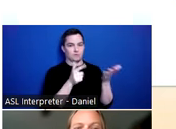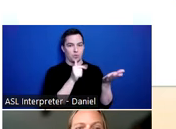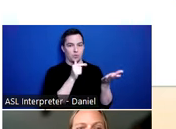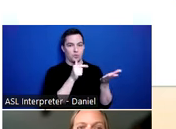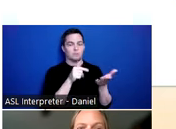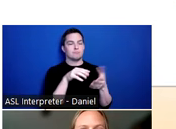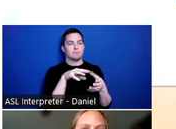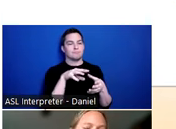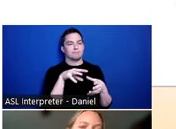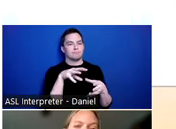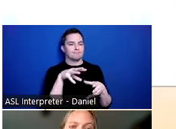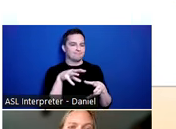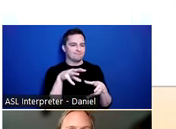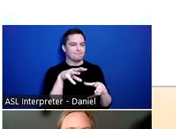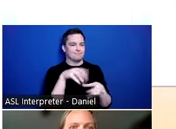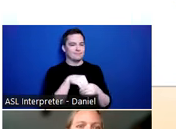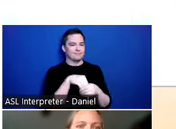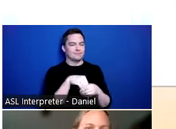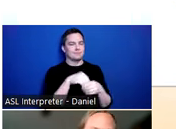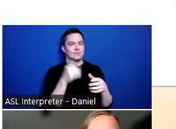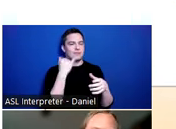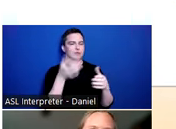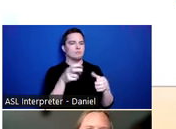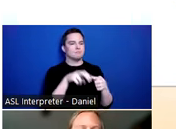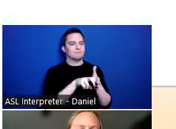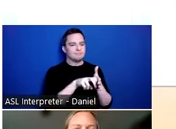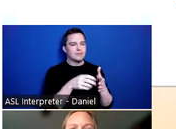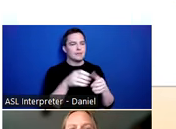makes us all at risk for brain injury - if you enter a car or ride your bike - things like that.